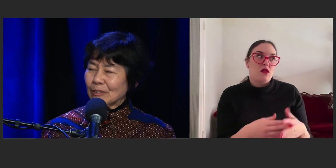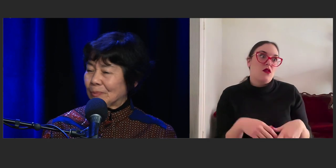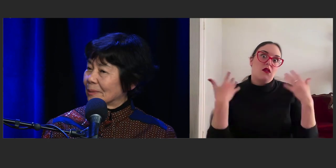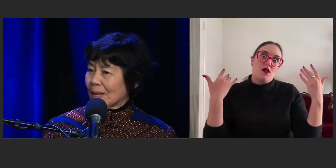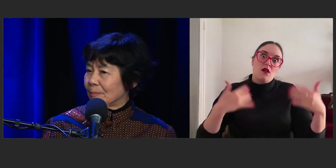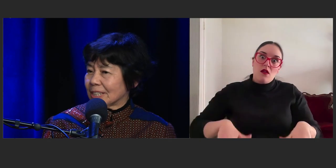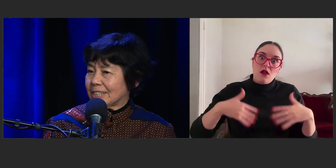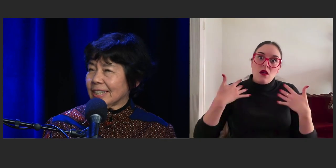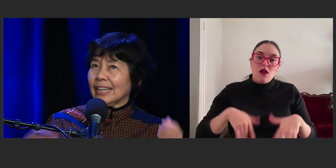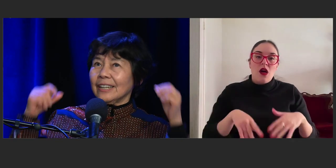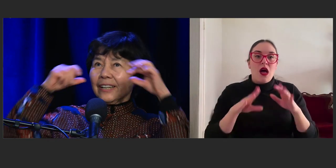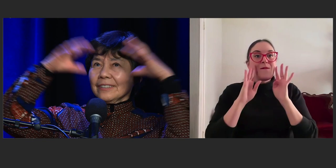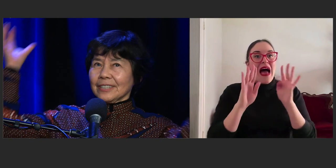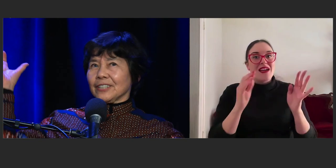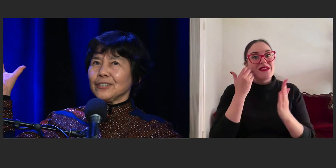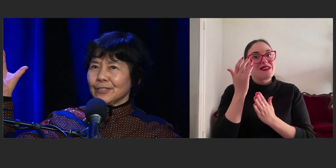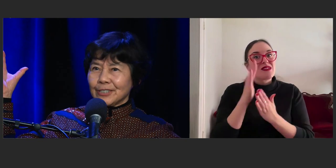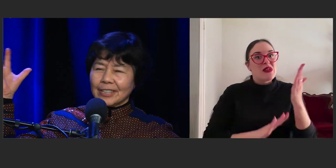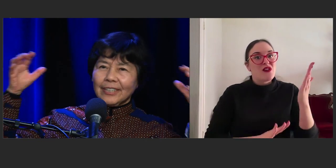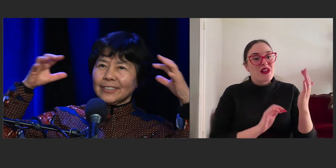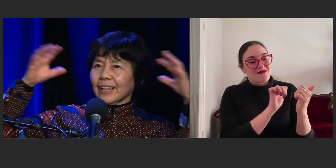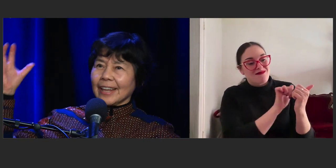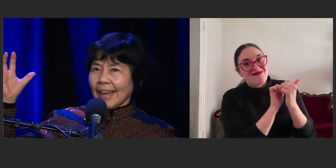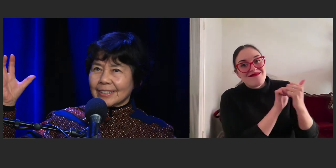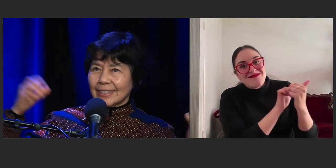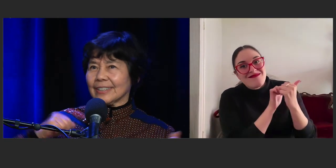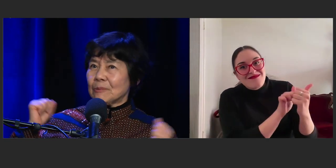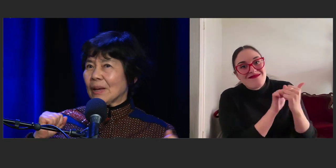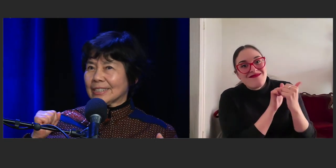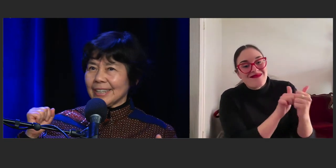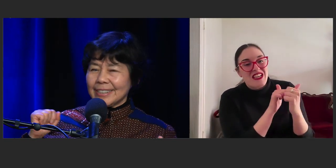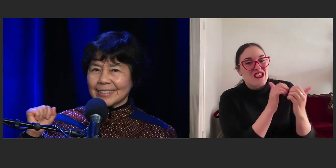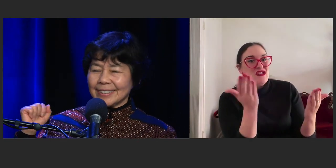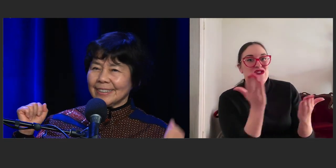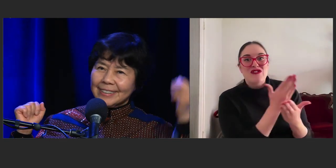we've been able to share this huge, gigantic imagination.